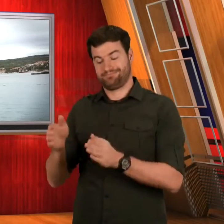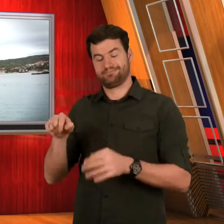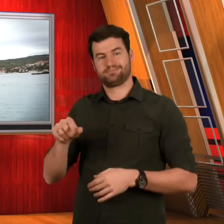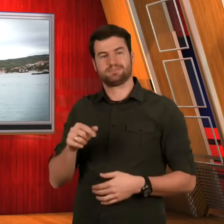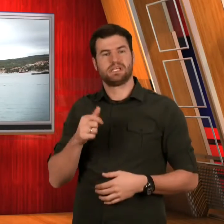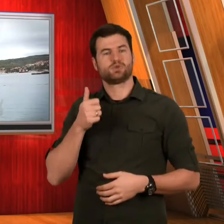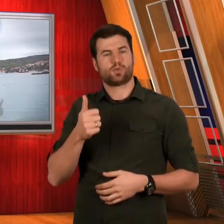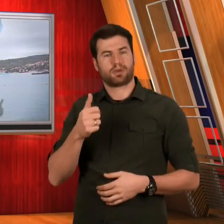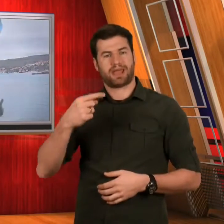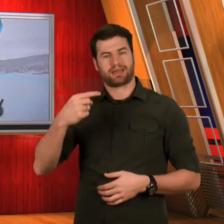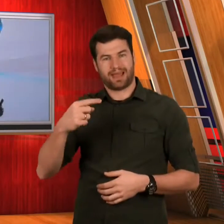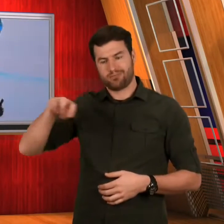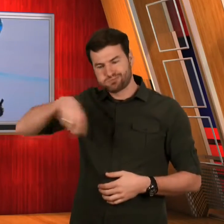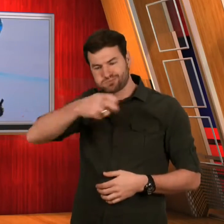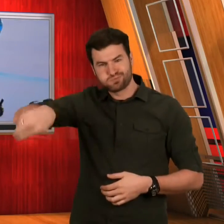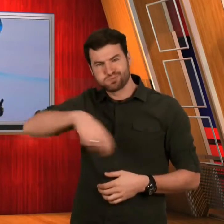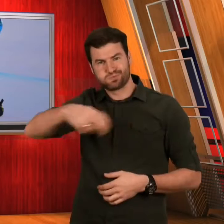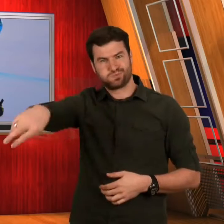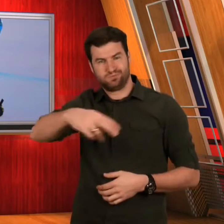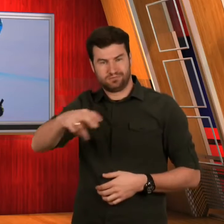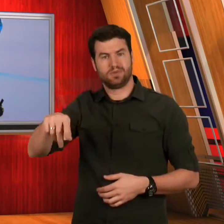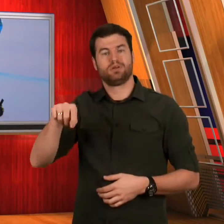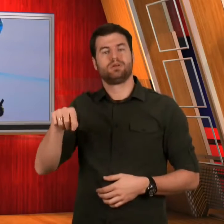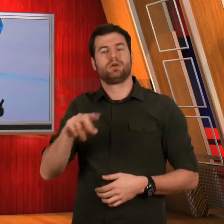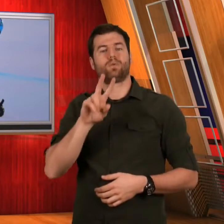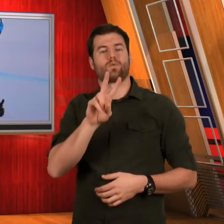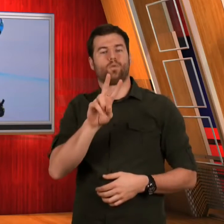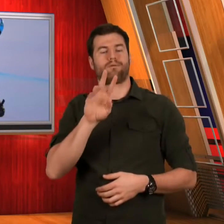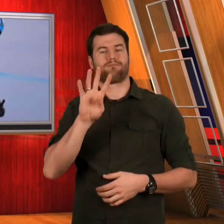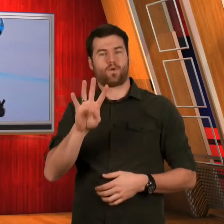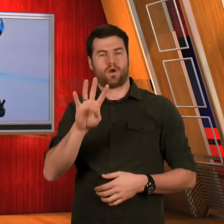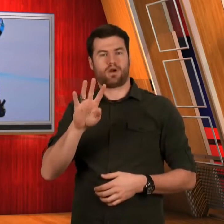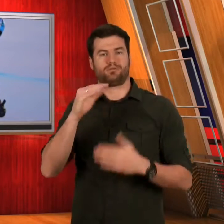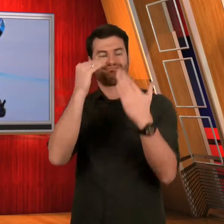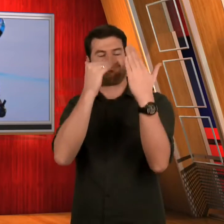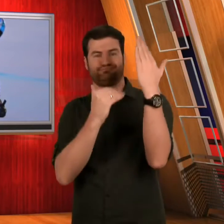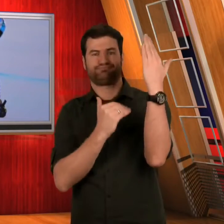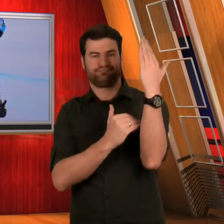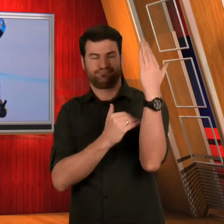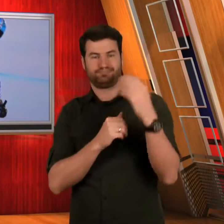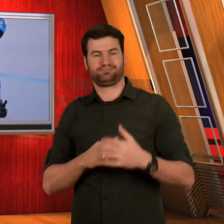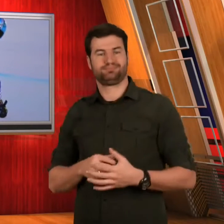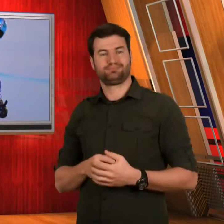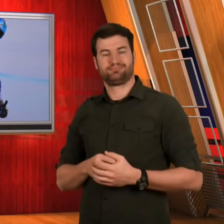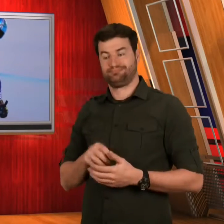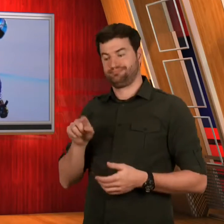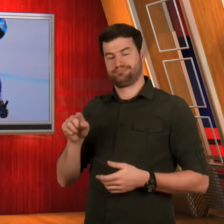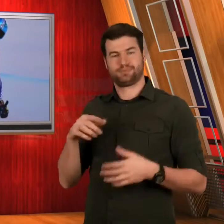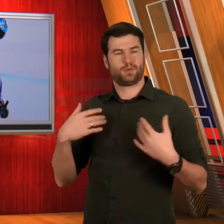and Super G -- 24th place.